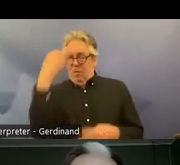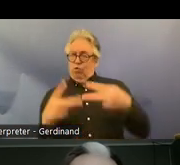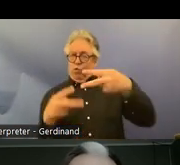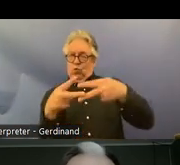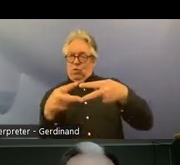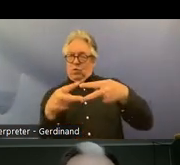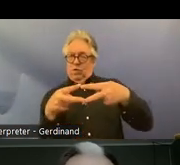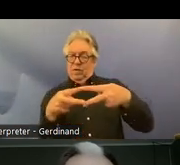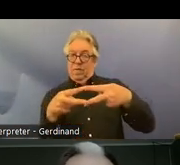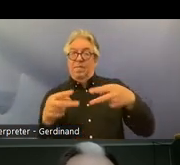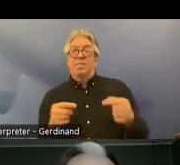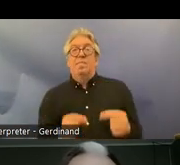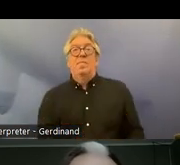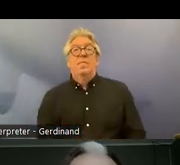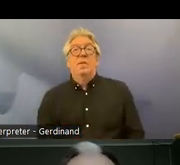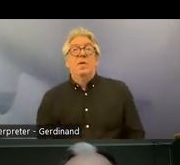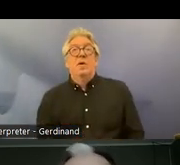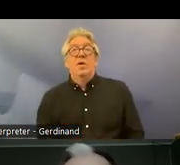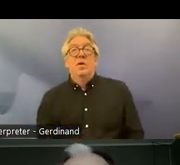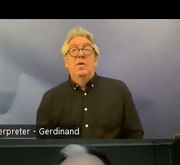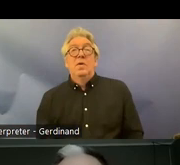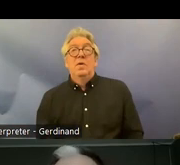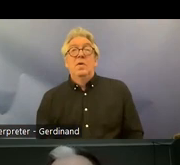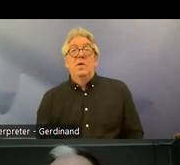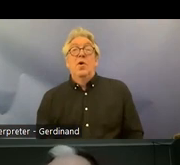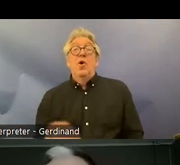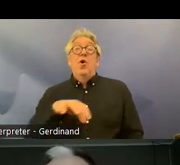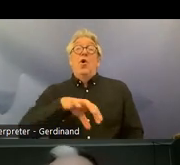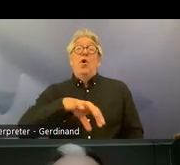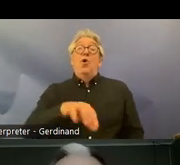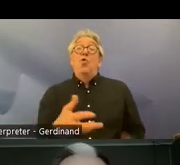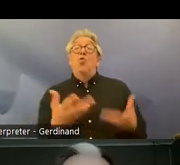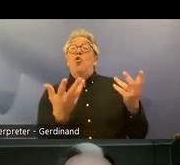uh irrespective of whether or not a country has incorporated a convention in